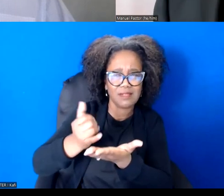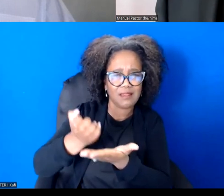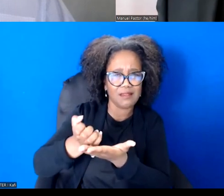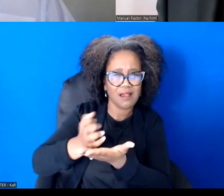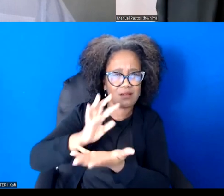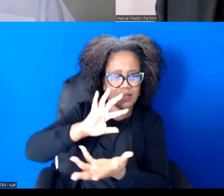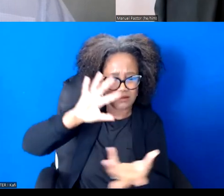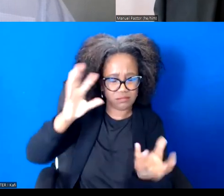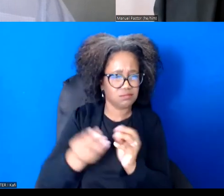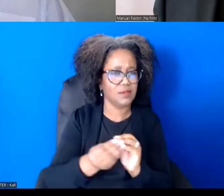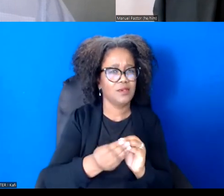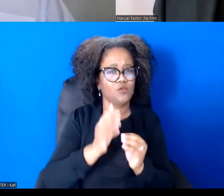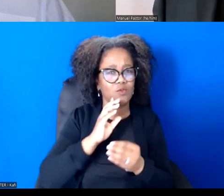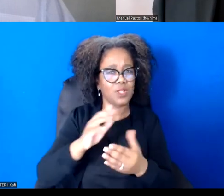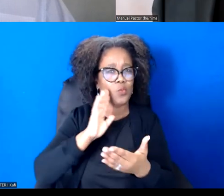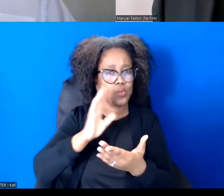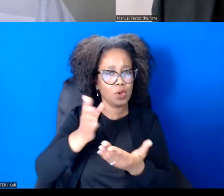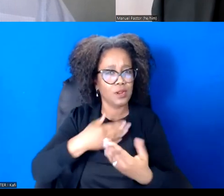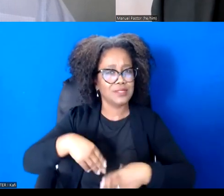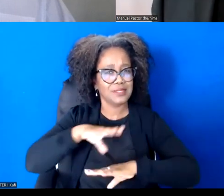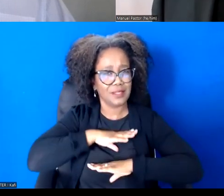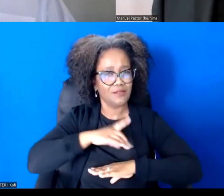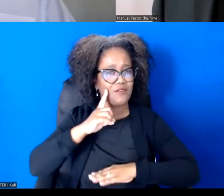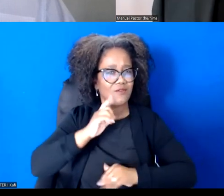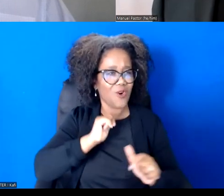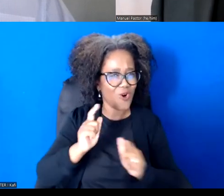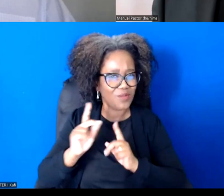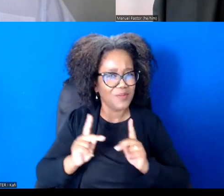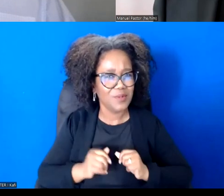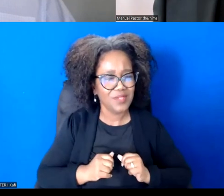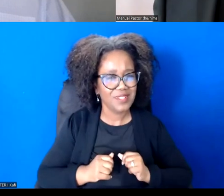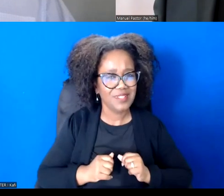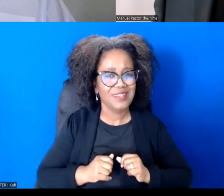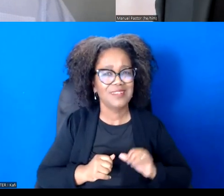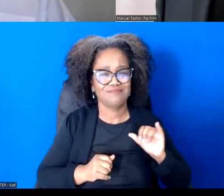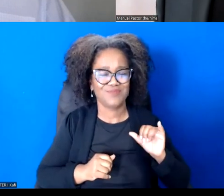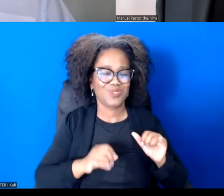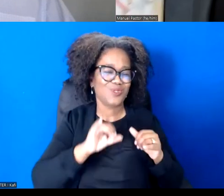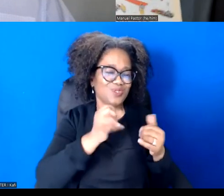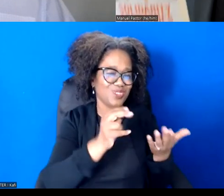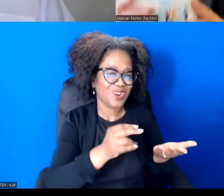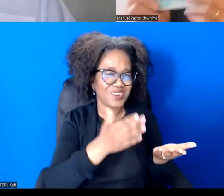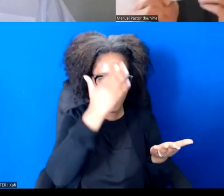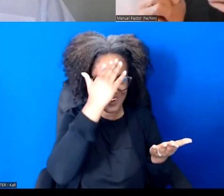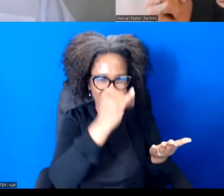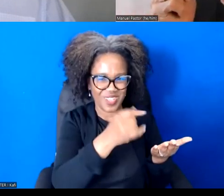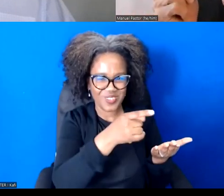Now, John, I know you've written books, and I know that Chris, like me, the day that you get a book, you're like, delighted.